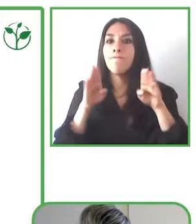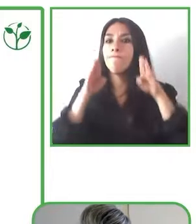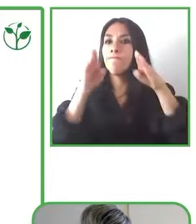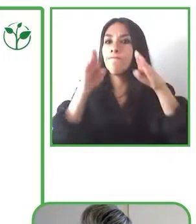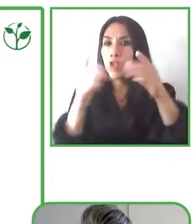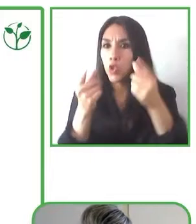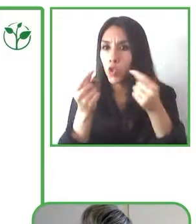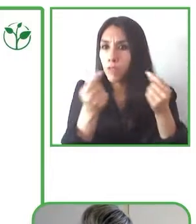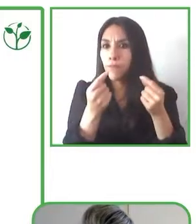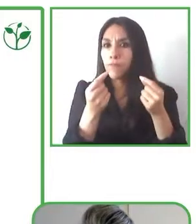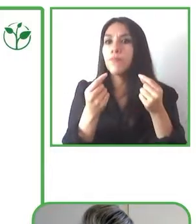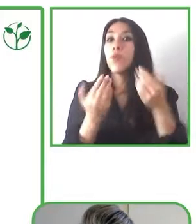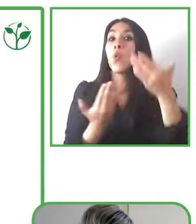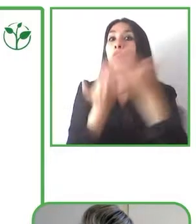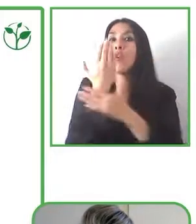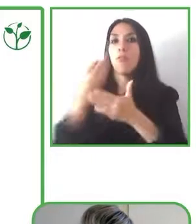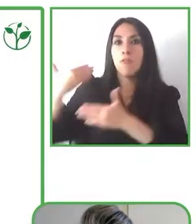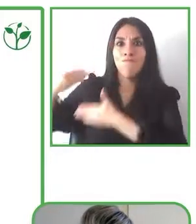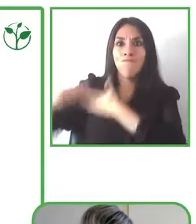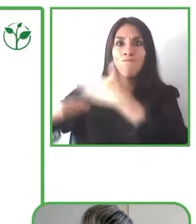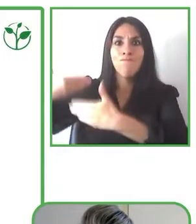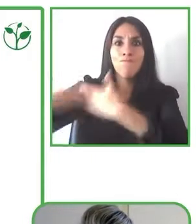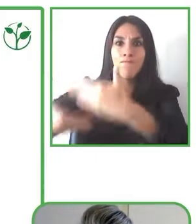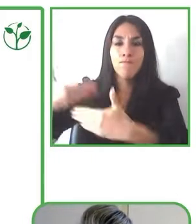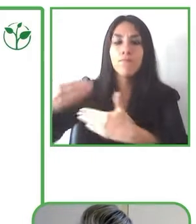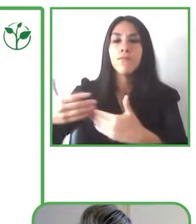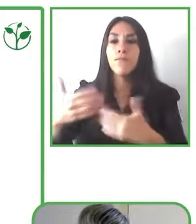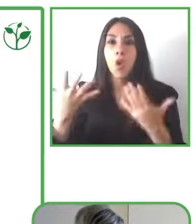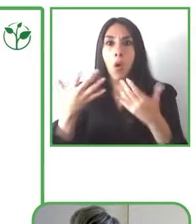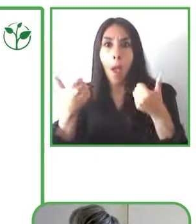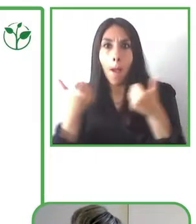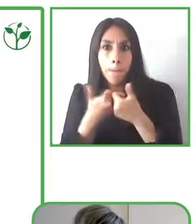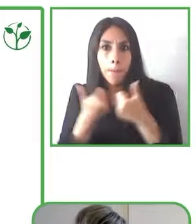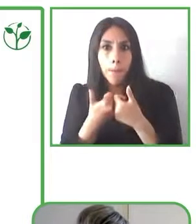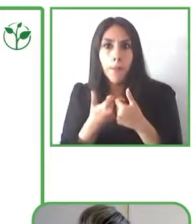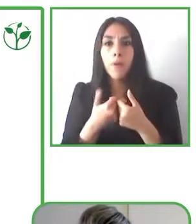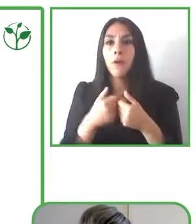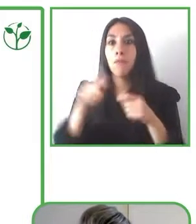and create a new generation of professionals that are specialized in